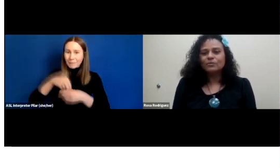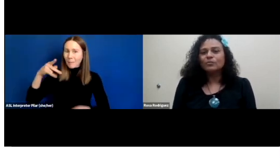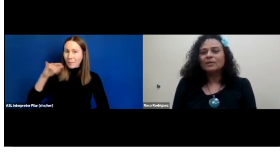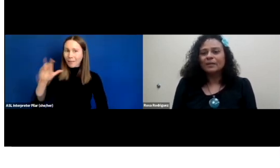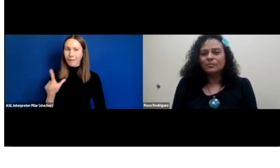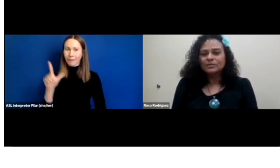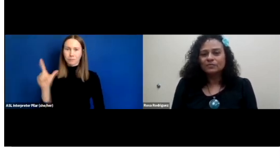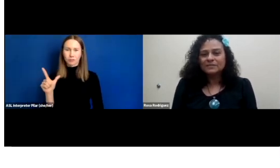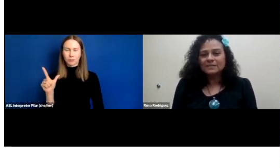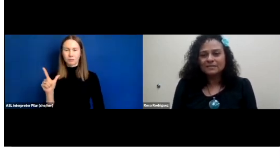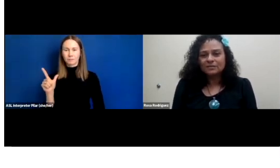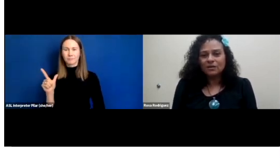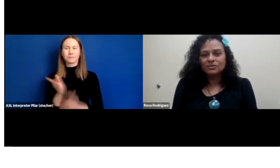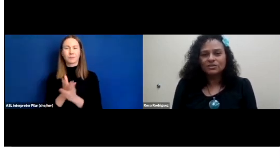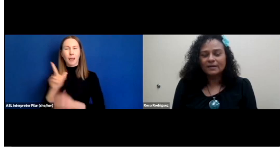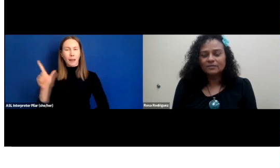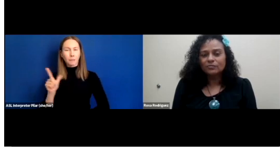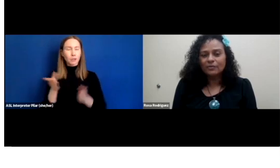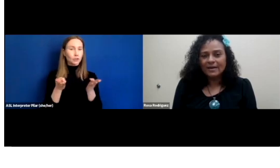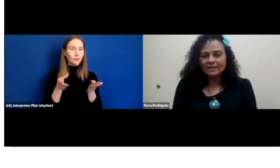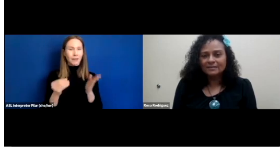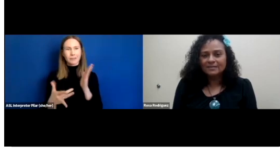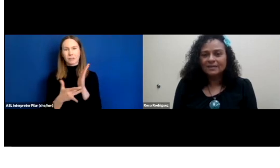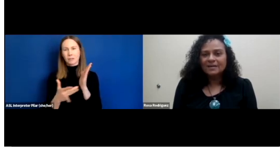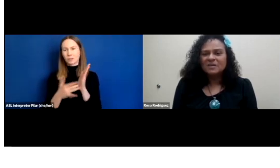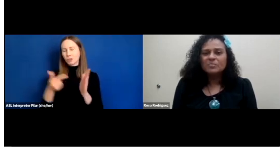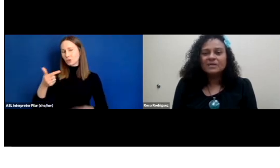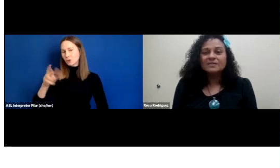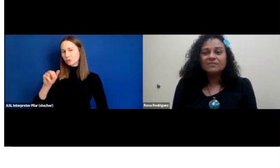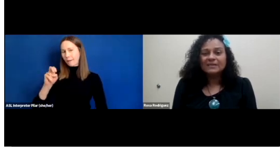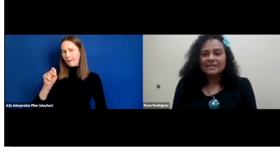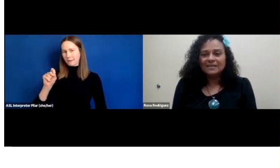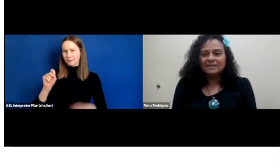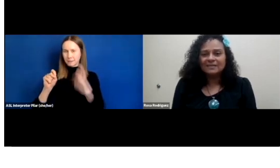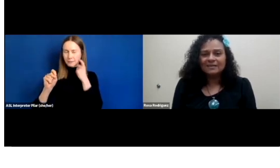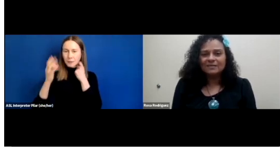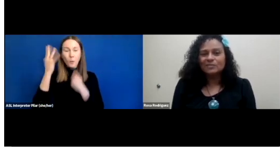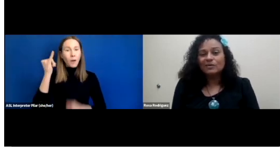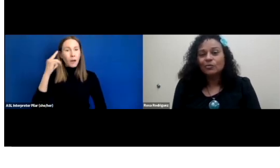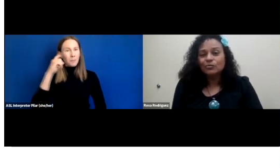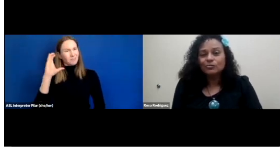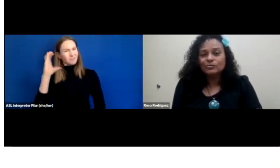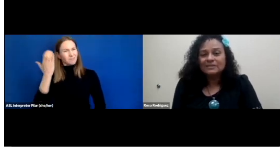through the Library Services and Technology Act grant because of the need, a local,